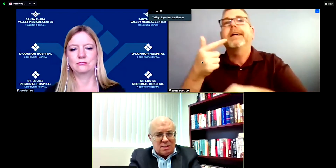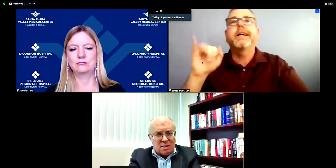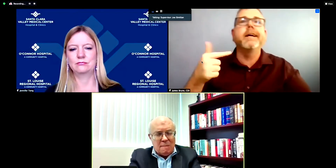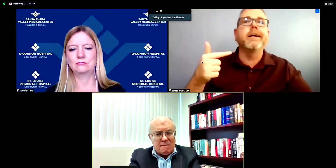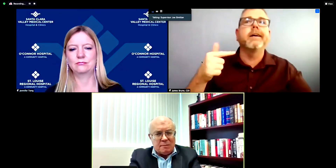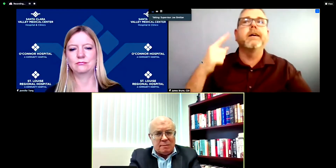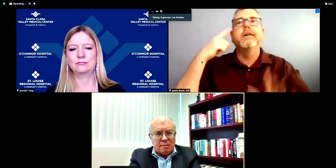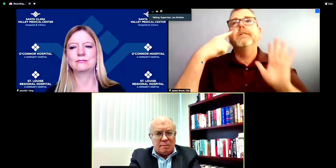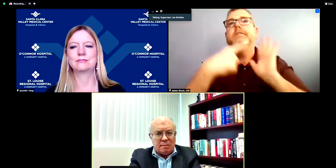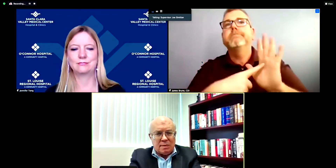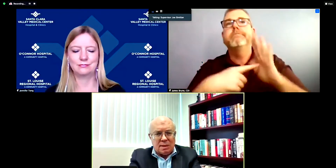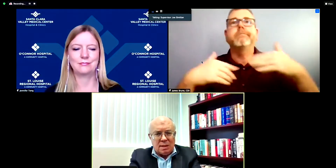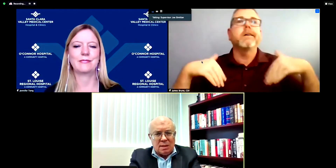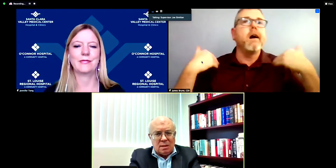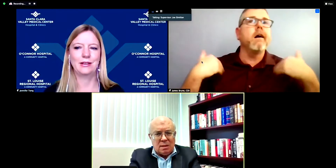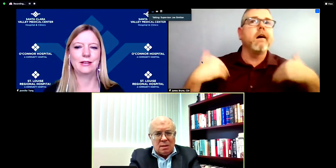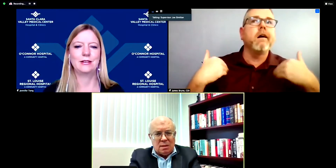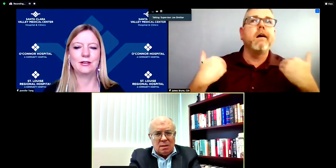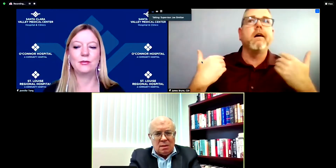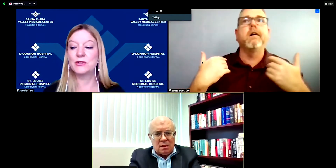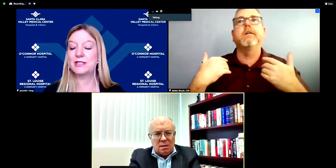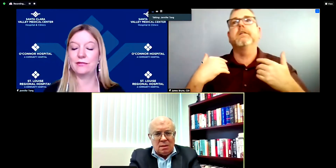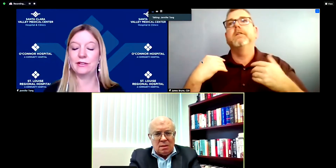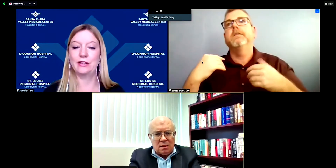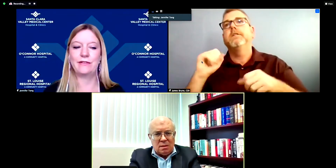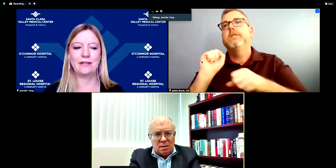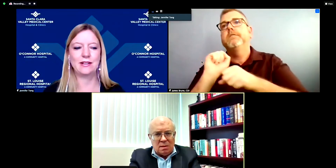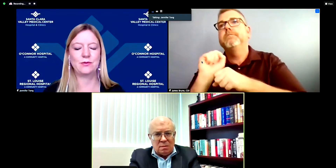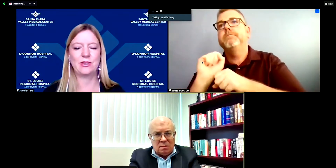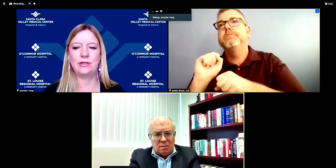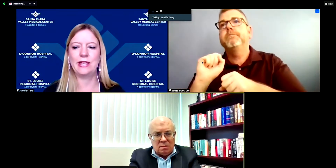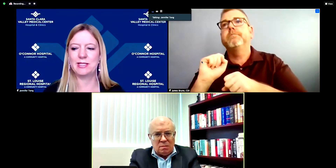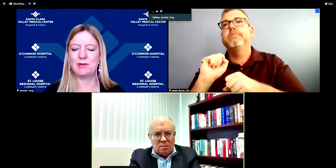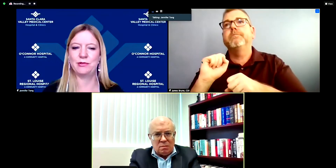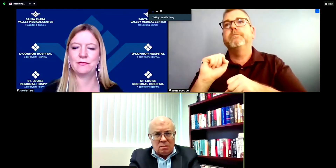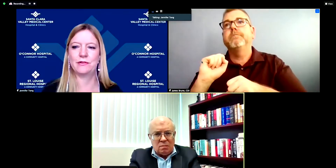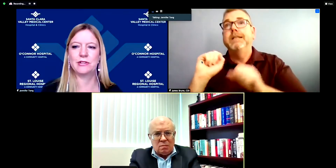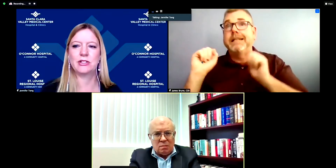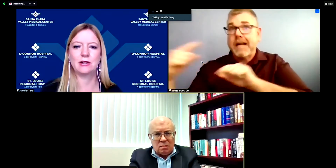Dr. Tong: Most definitely, and in fact that's why we ask people to first check